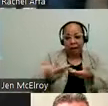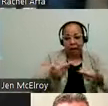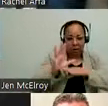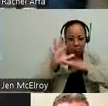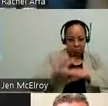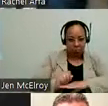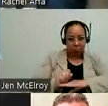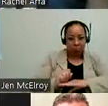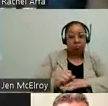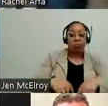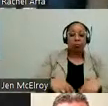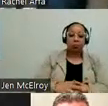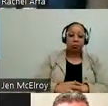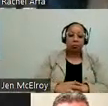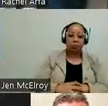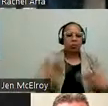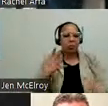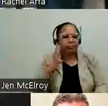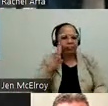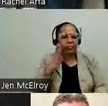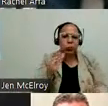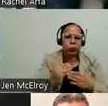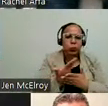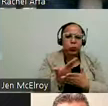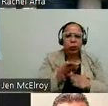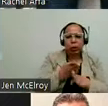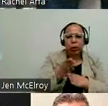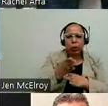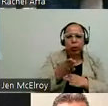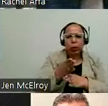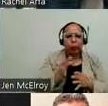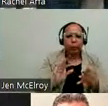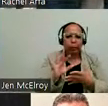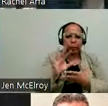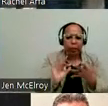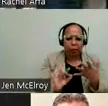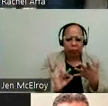s. And we want to develop new career pathways for people with disabilities.